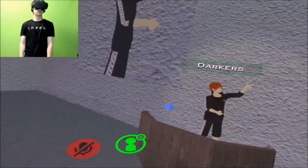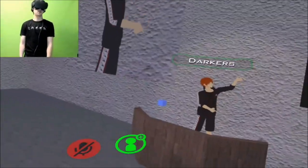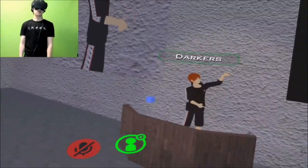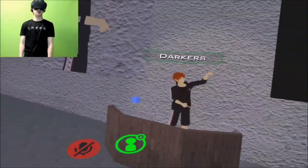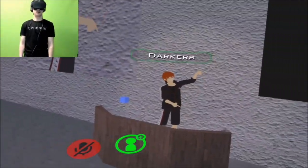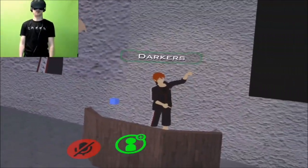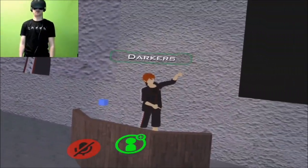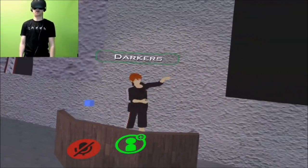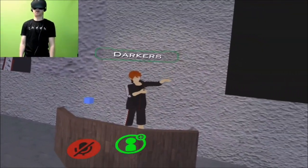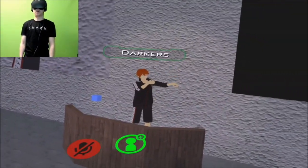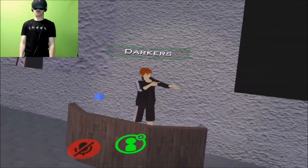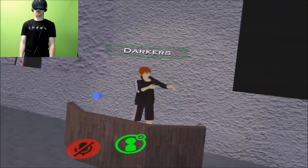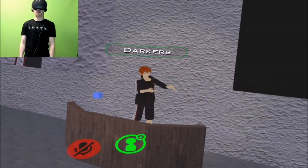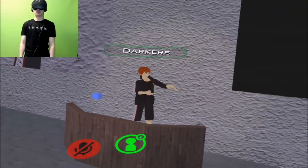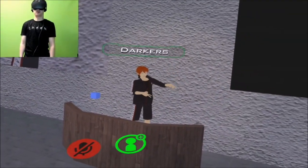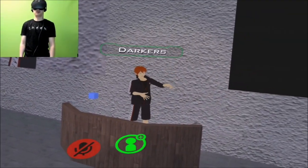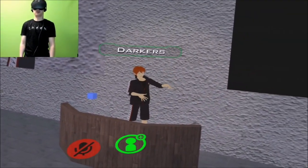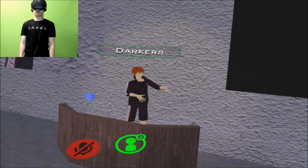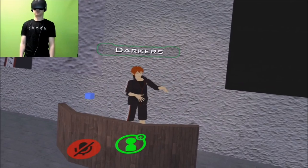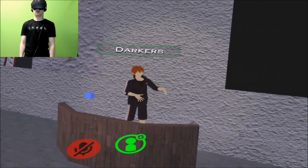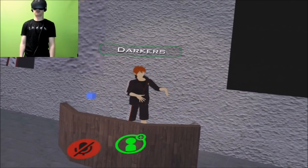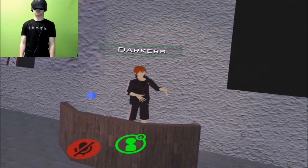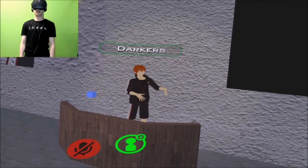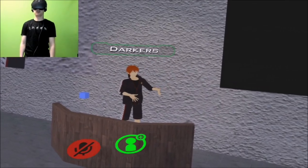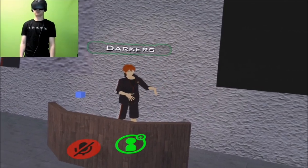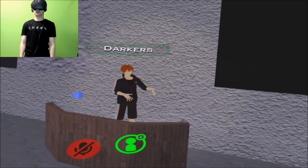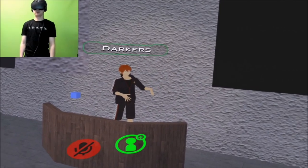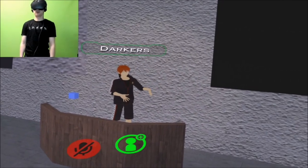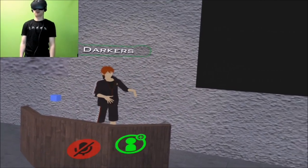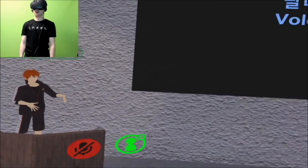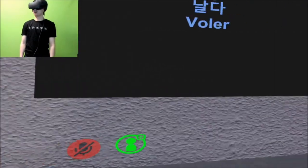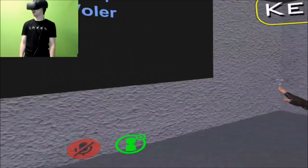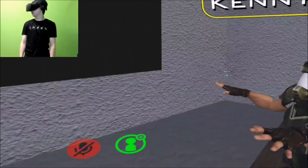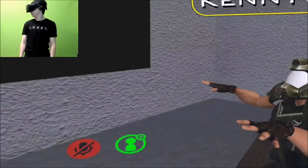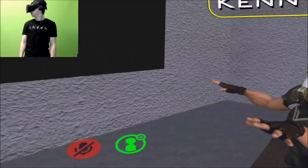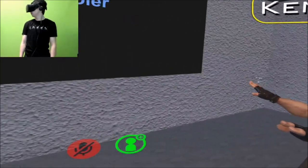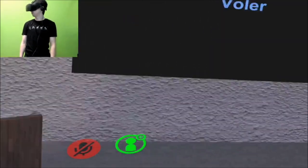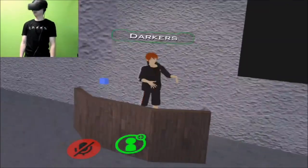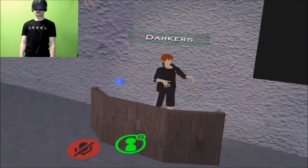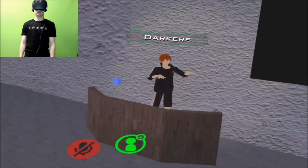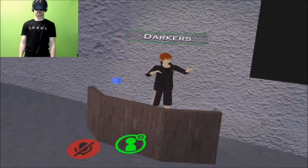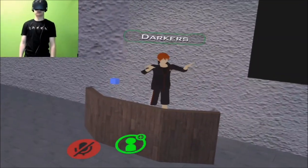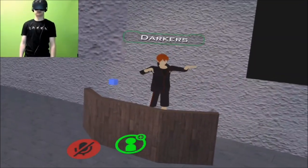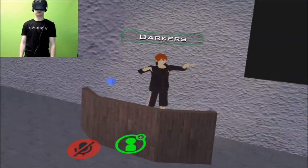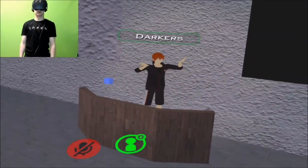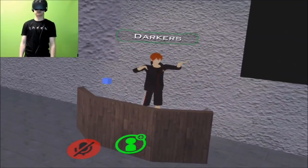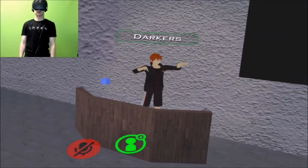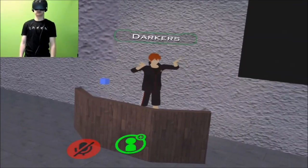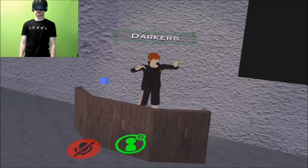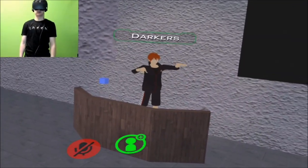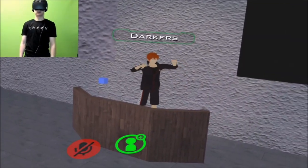How do you sign for this word? Fly